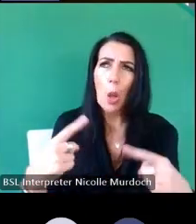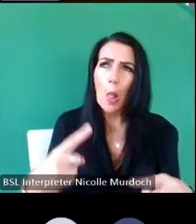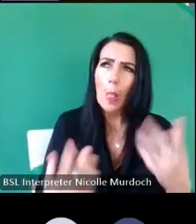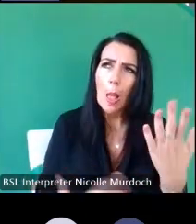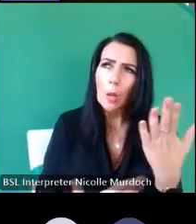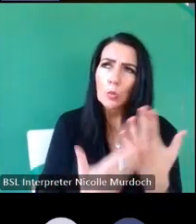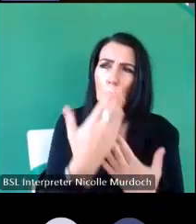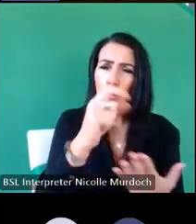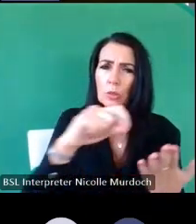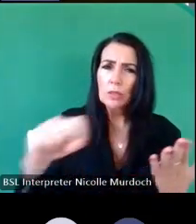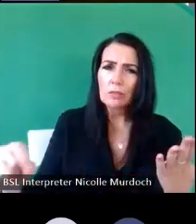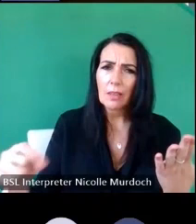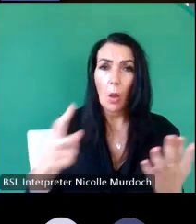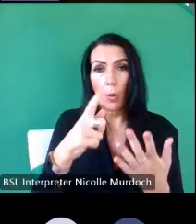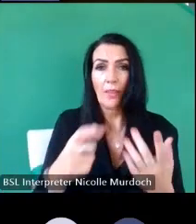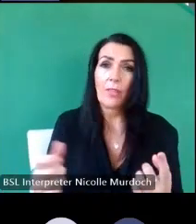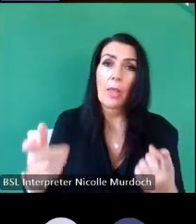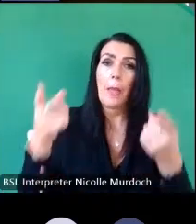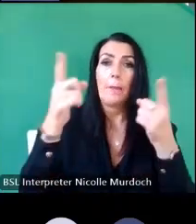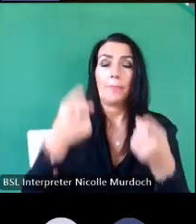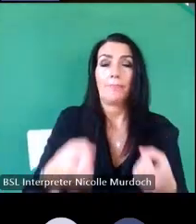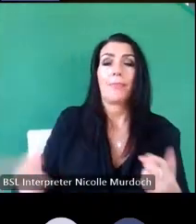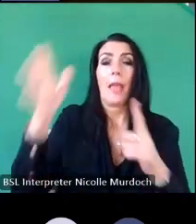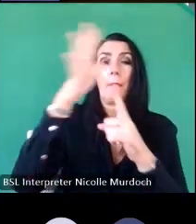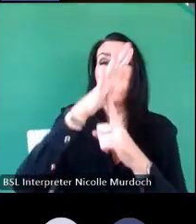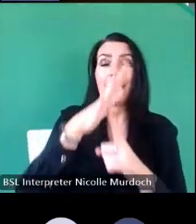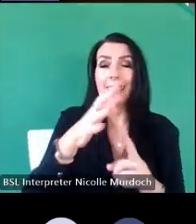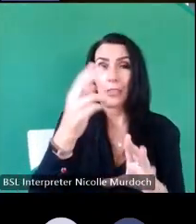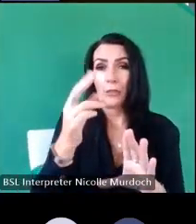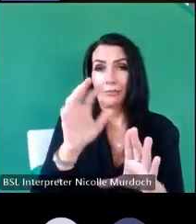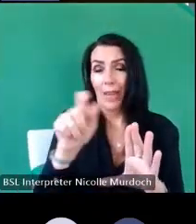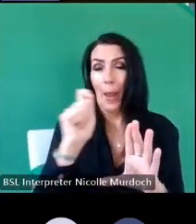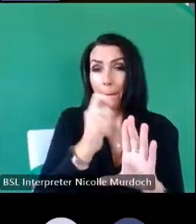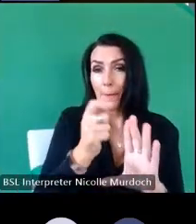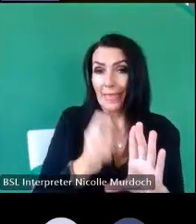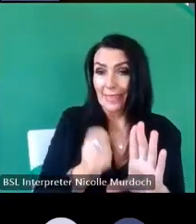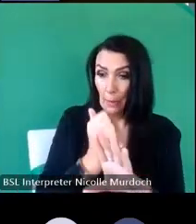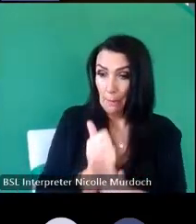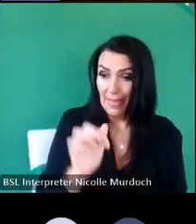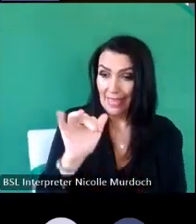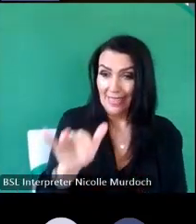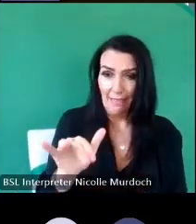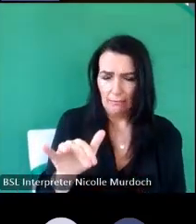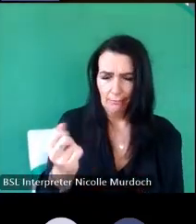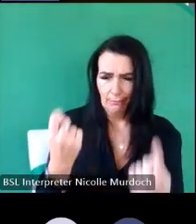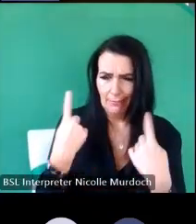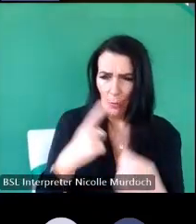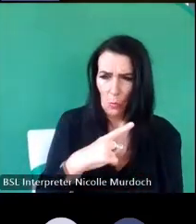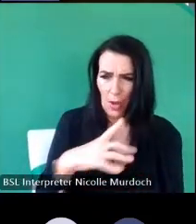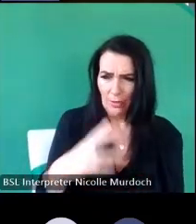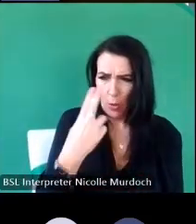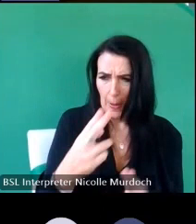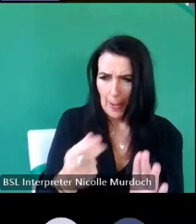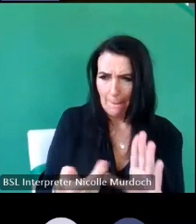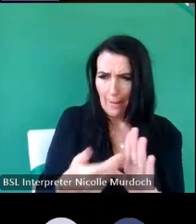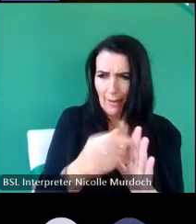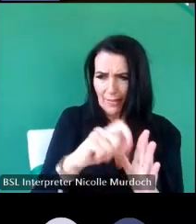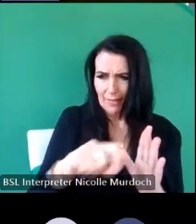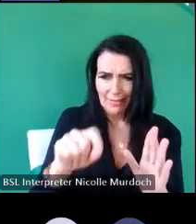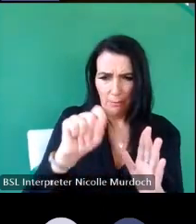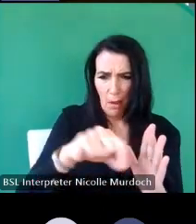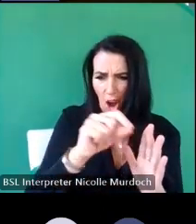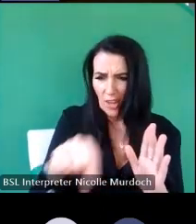Masons at HS that I've spoken to I think it would be nice in the future 00 200 years for somebody